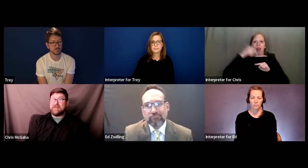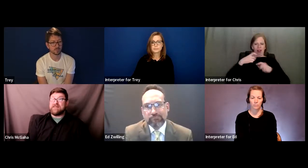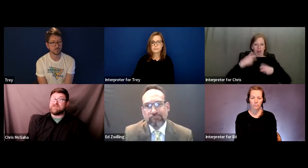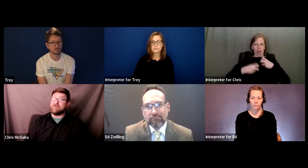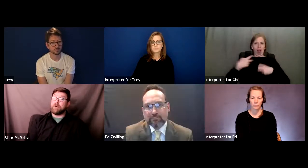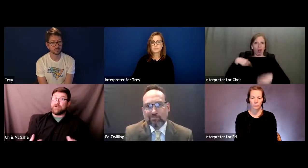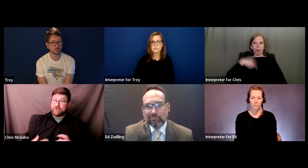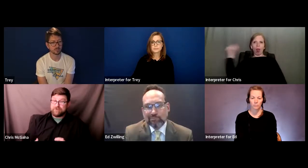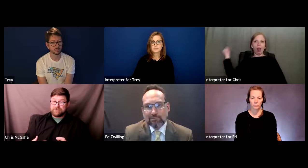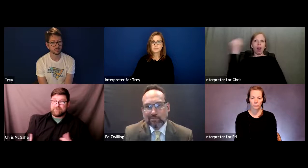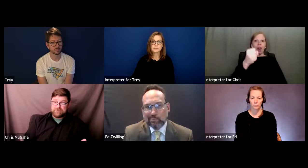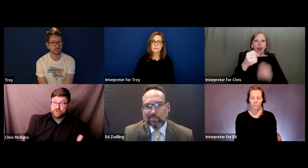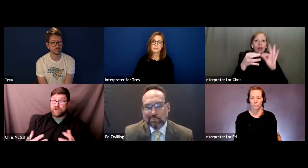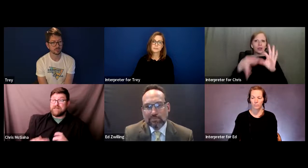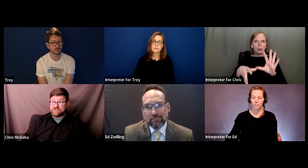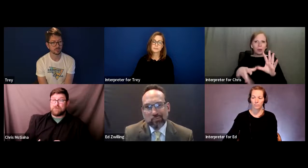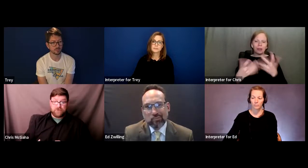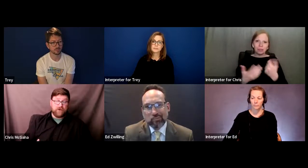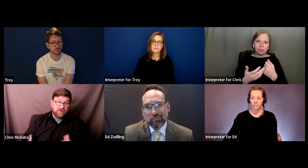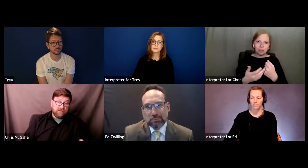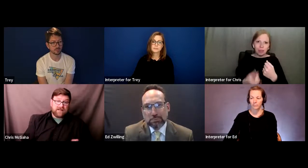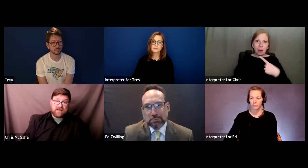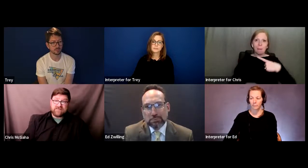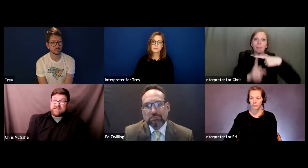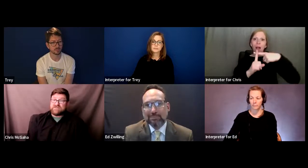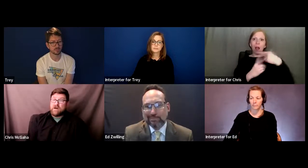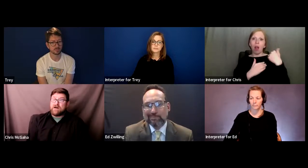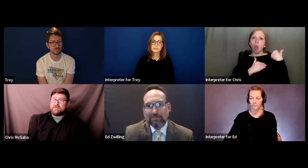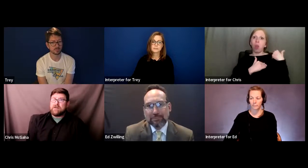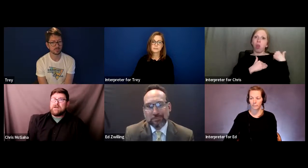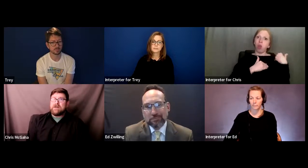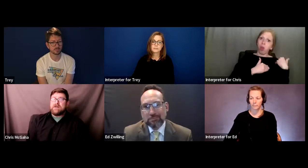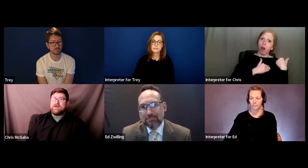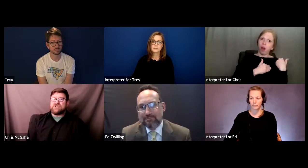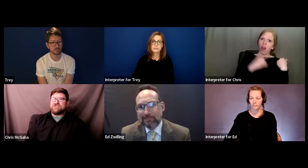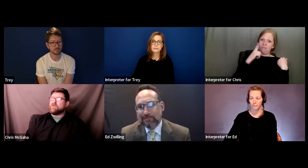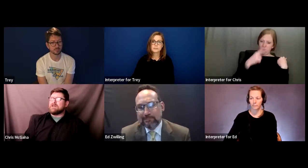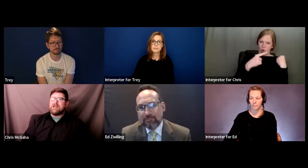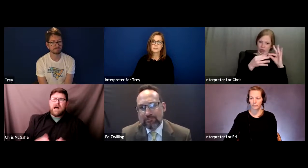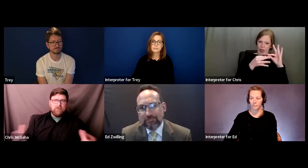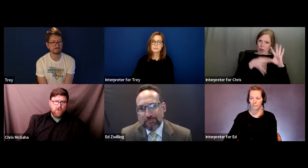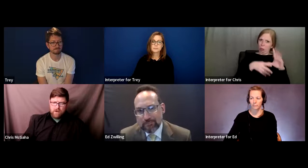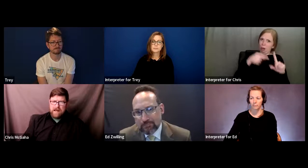Then there's a burden put on the interpreter a lot of times in K-12 to do a lot more out